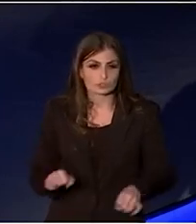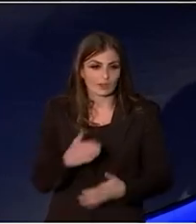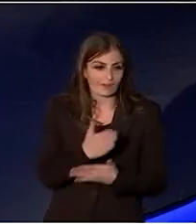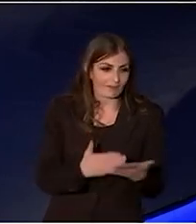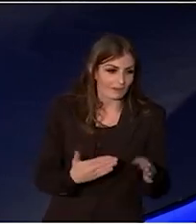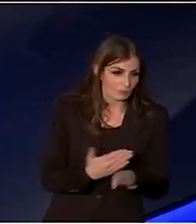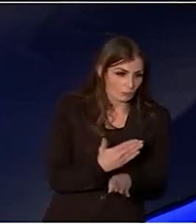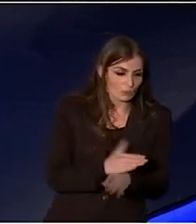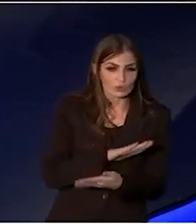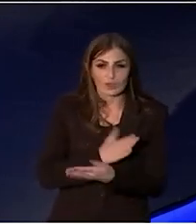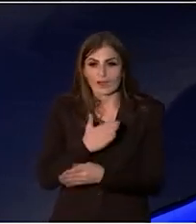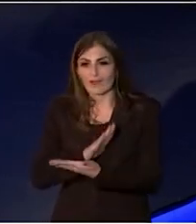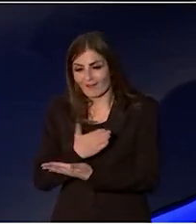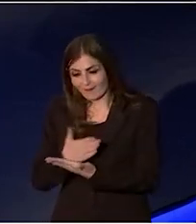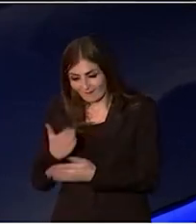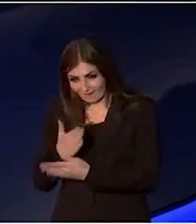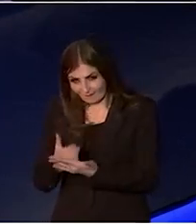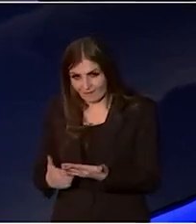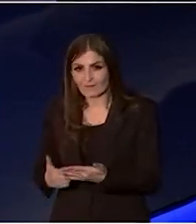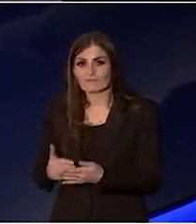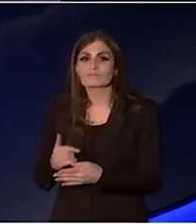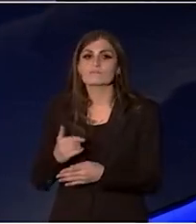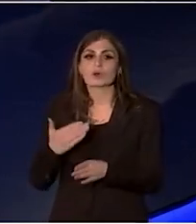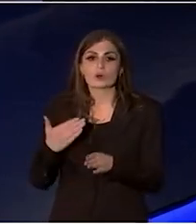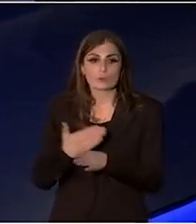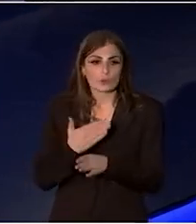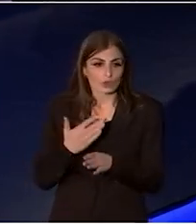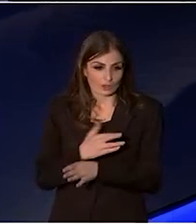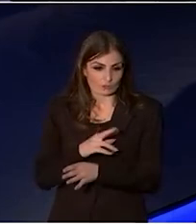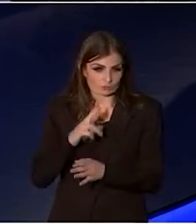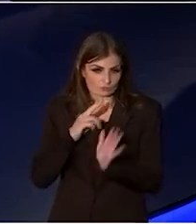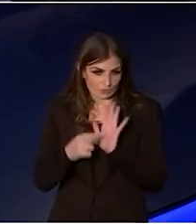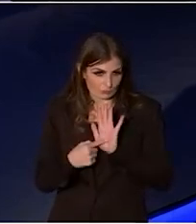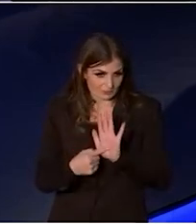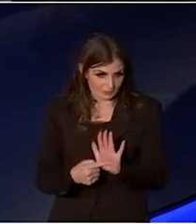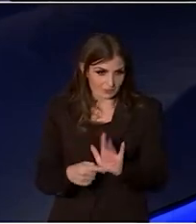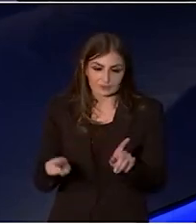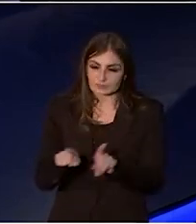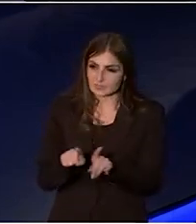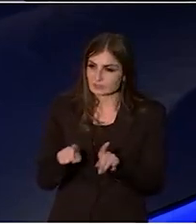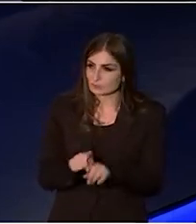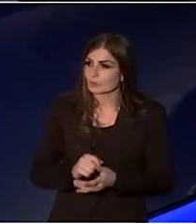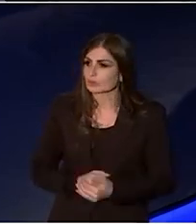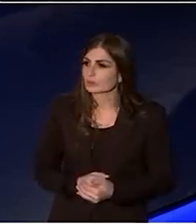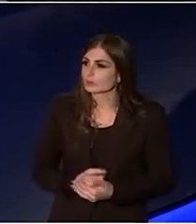half employer representatives and workers like Bjorn Stewart, who'll be known for many of you,